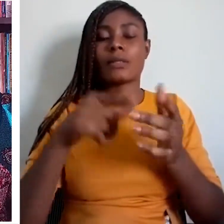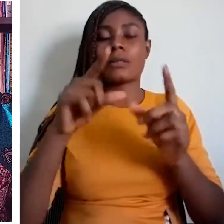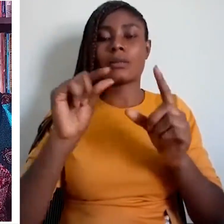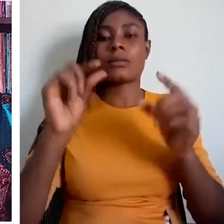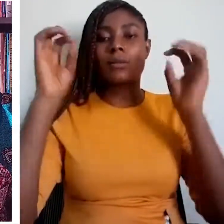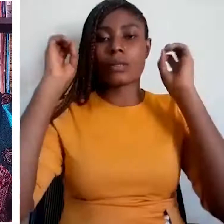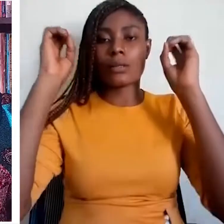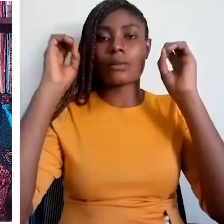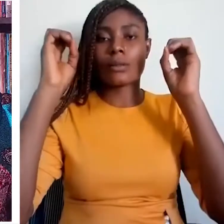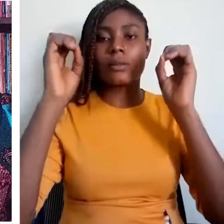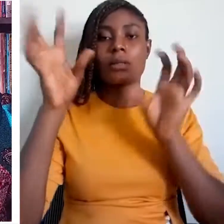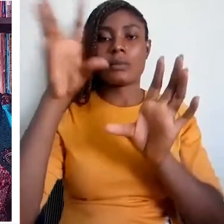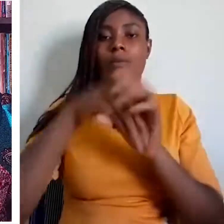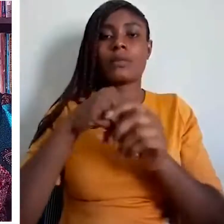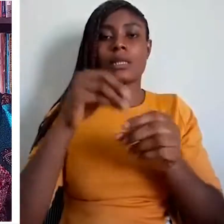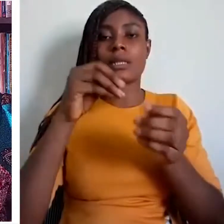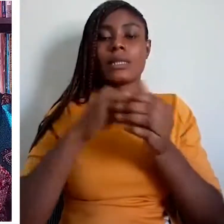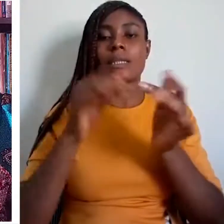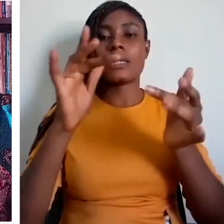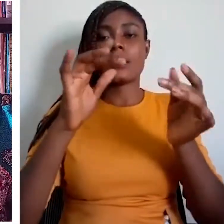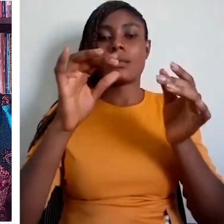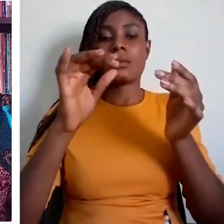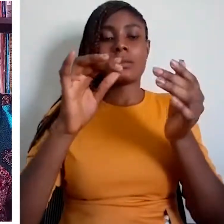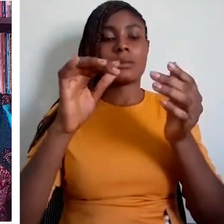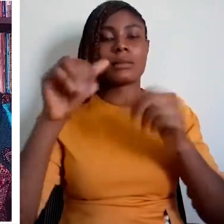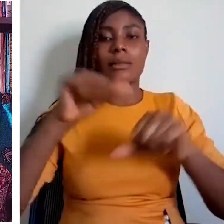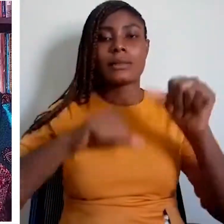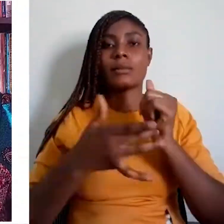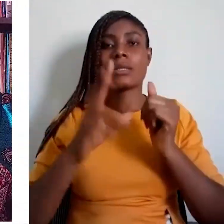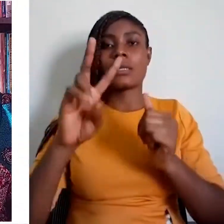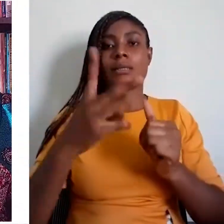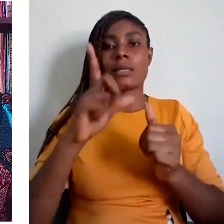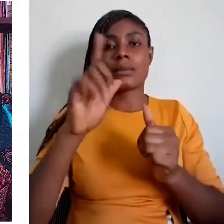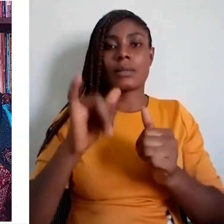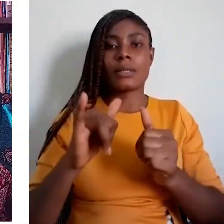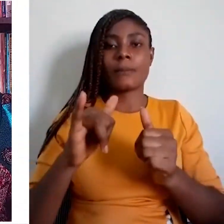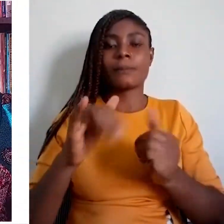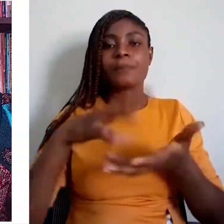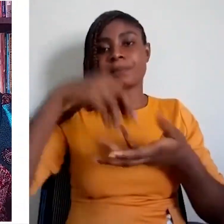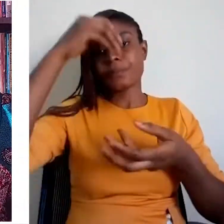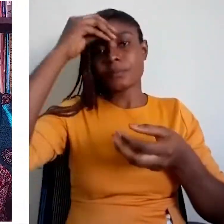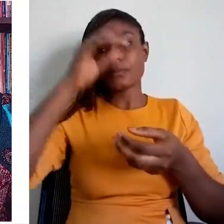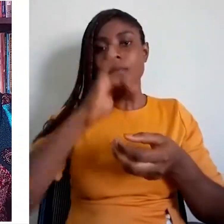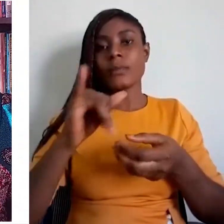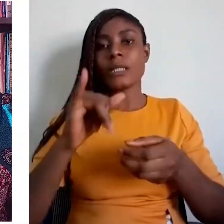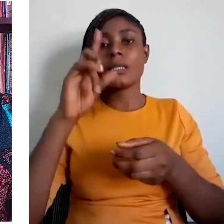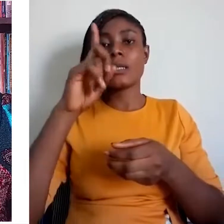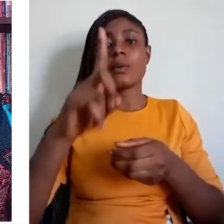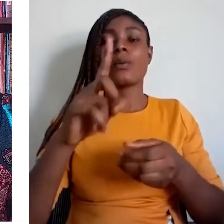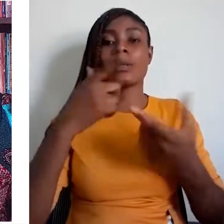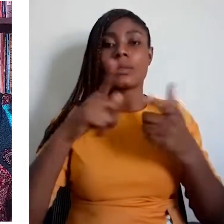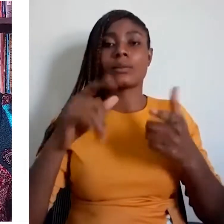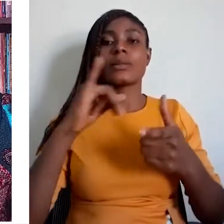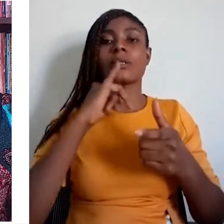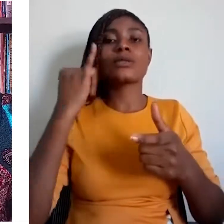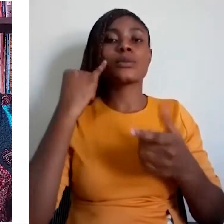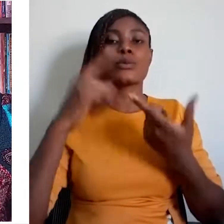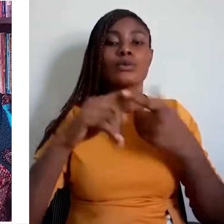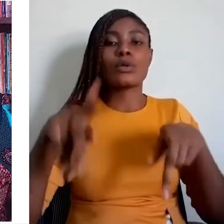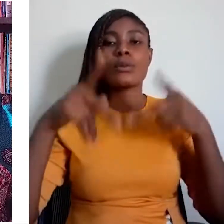Regarding education in Nigeria, the National Policy on Education (NPE 2004) spells out the linguistic requirements in the sector. The medium of instruction in the primary school is the Language of the Environment, which is supposed to be used for the first three years of education at this level. English is supposed to be taught during this period as a subject. So, the child begins this level of school at age 6, with her mother-tongue or the language of the environment. This is for those who do not attend the pre-primary level.